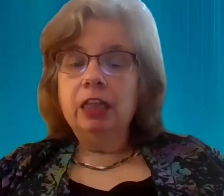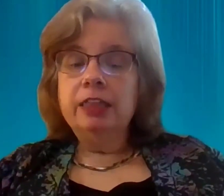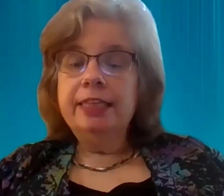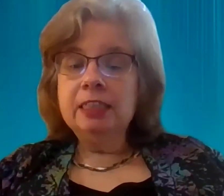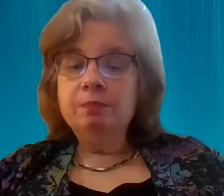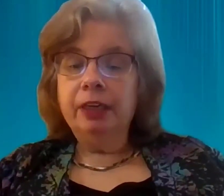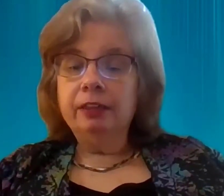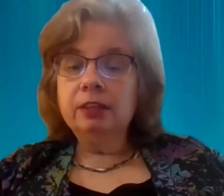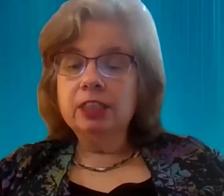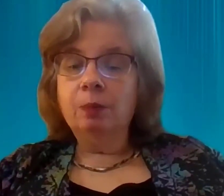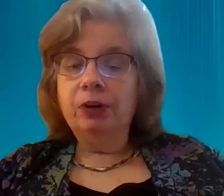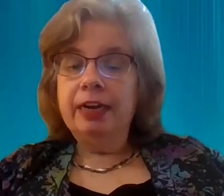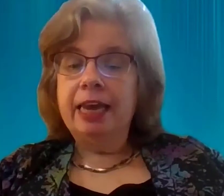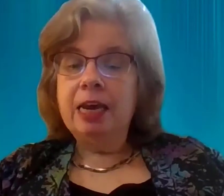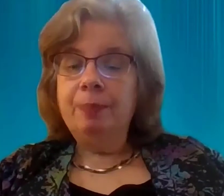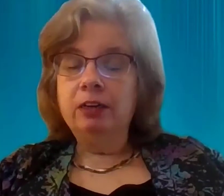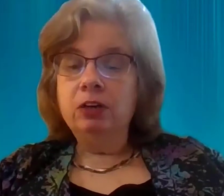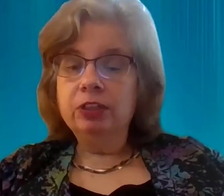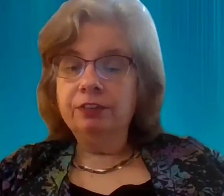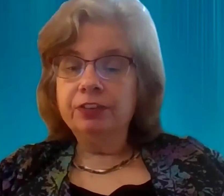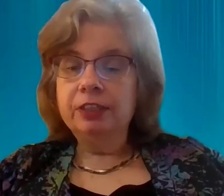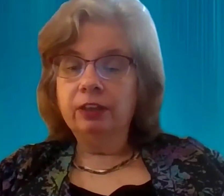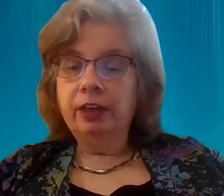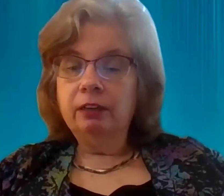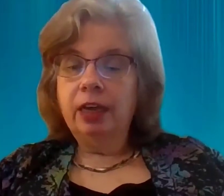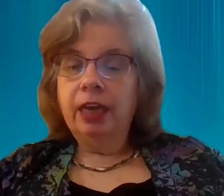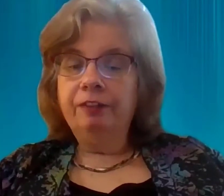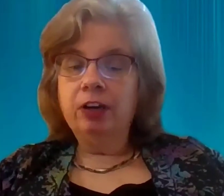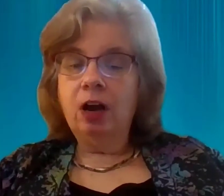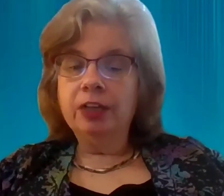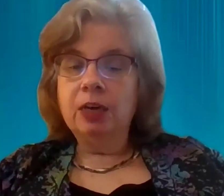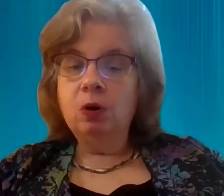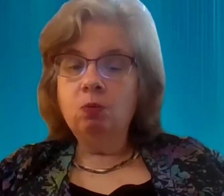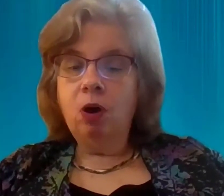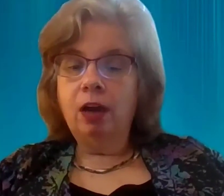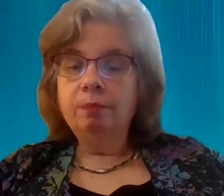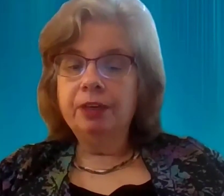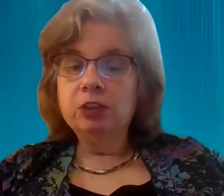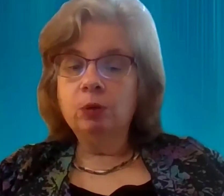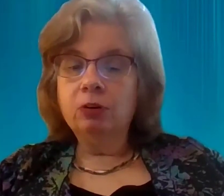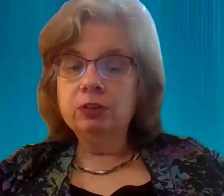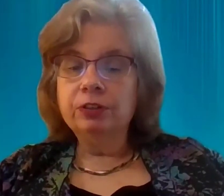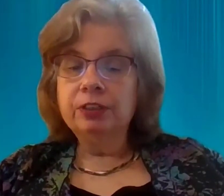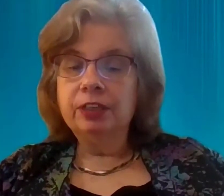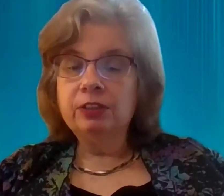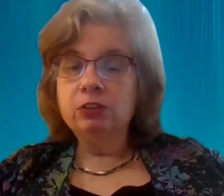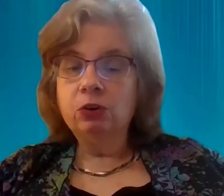This means that someone could end up in a nursing facility if they call 911, because their personal assistant couldn't